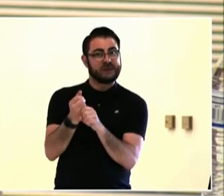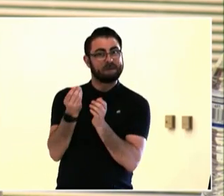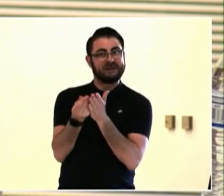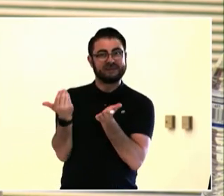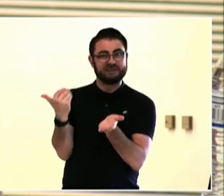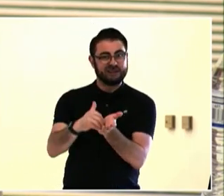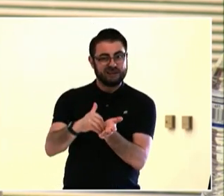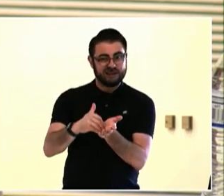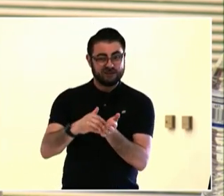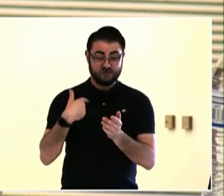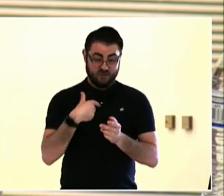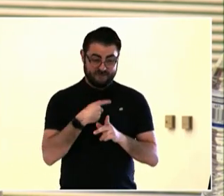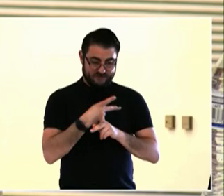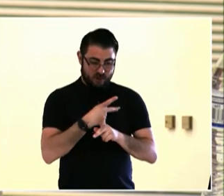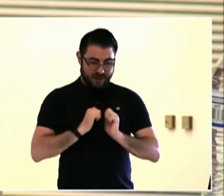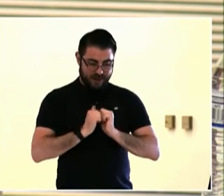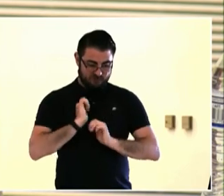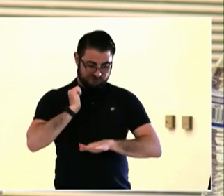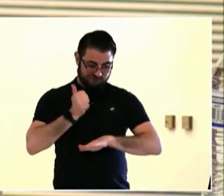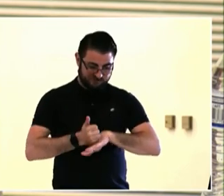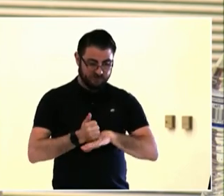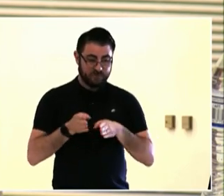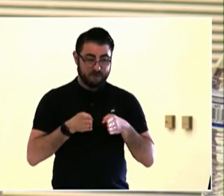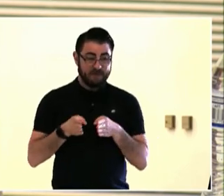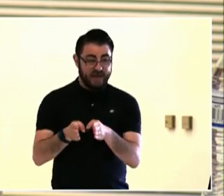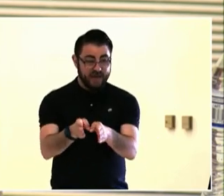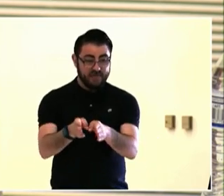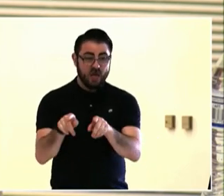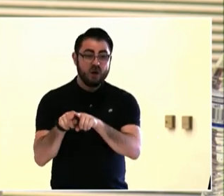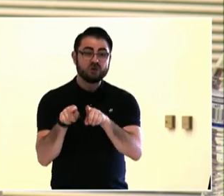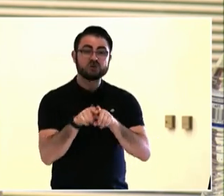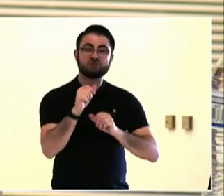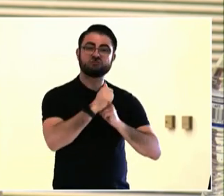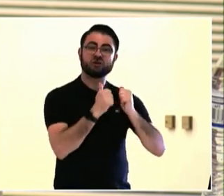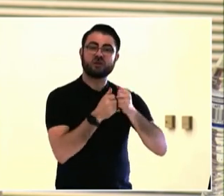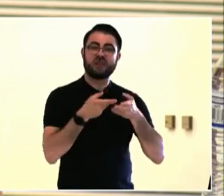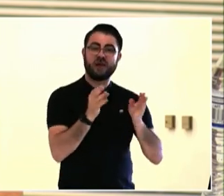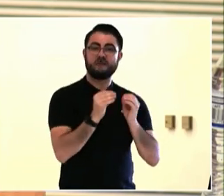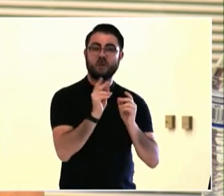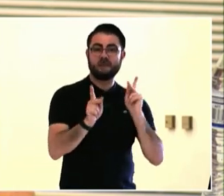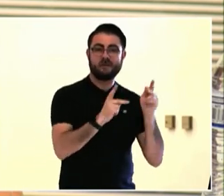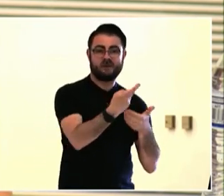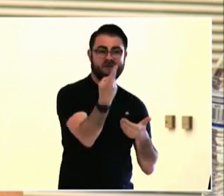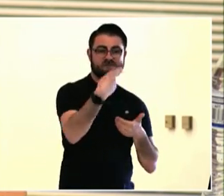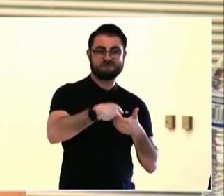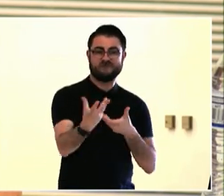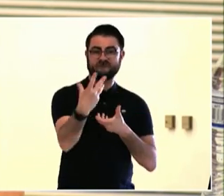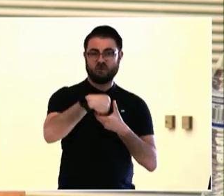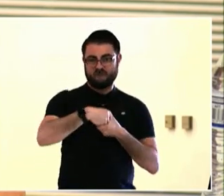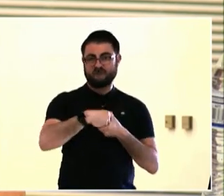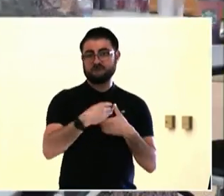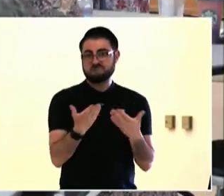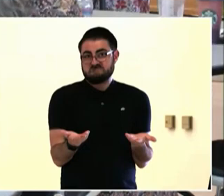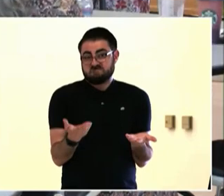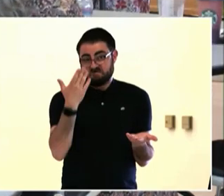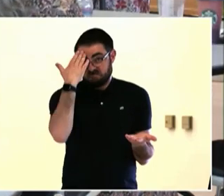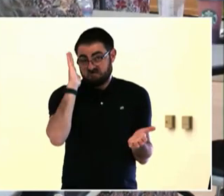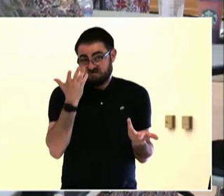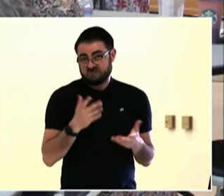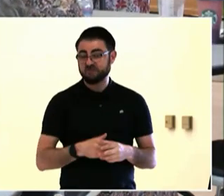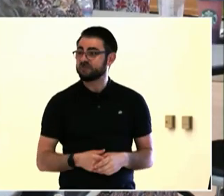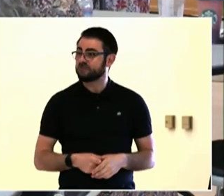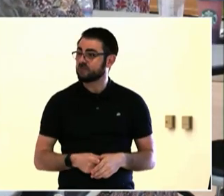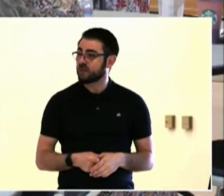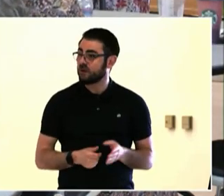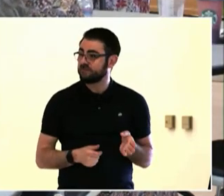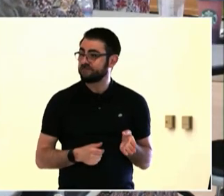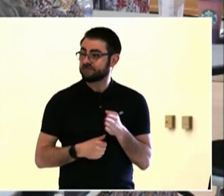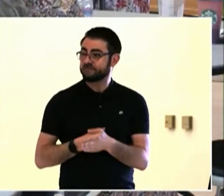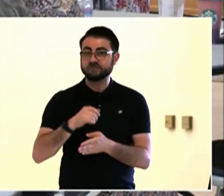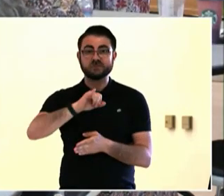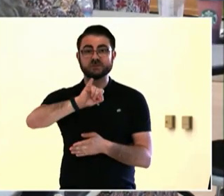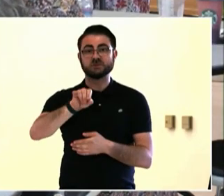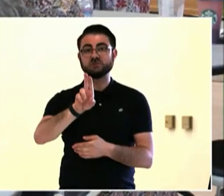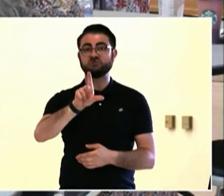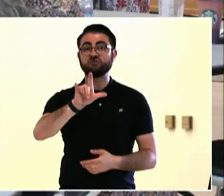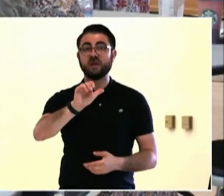would, Wendy, is a -- another